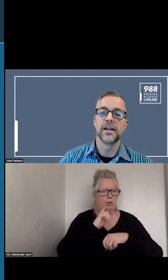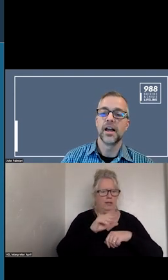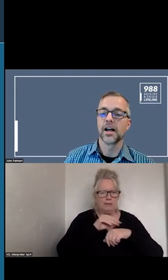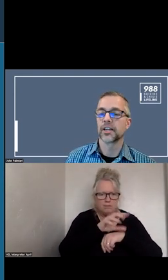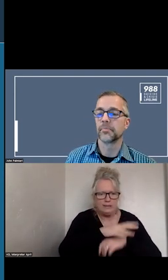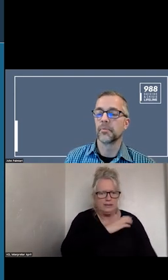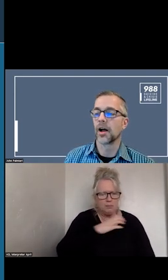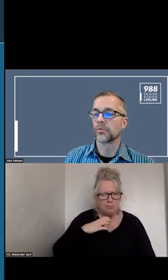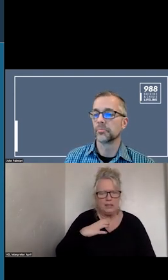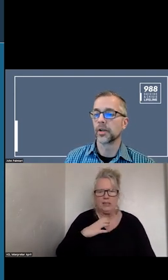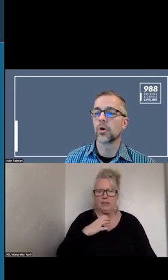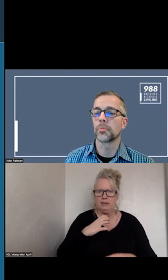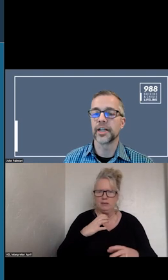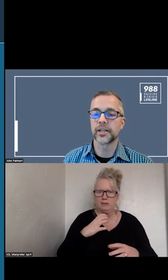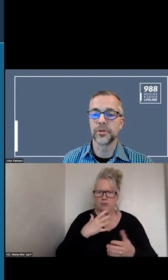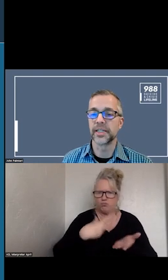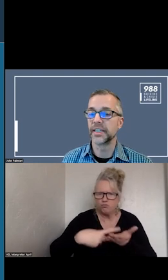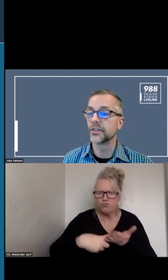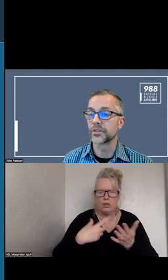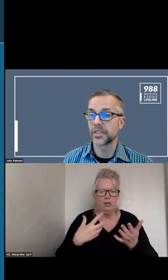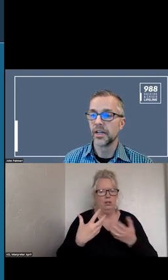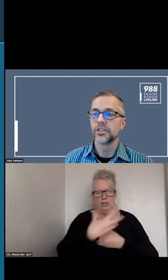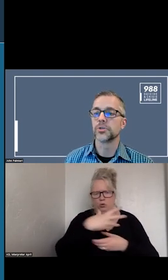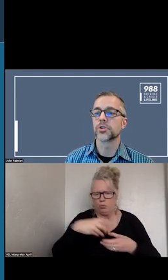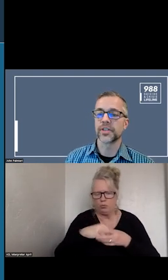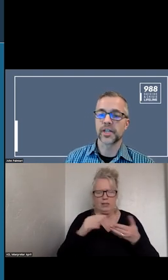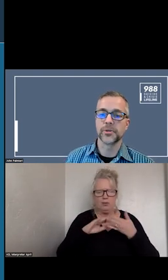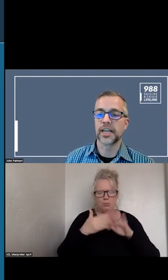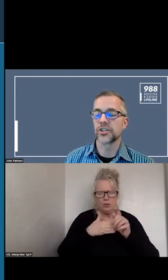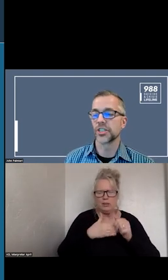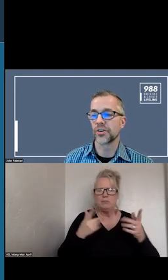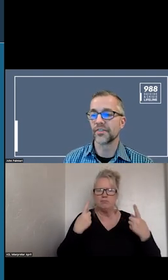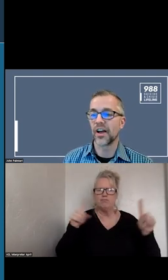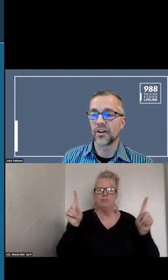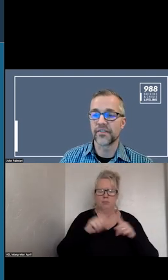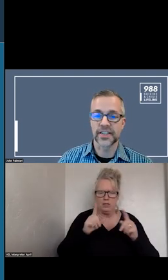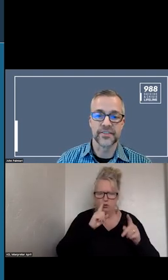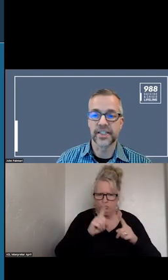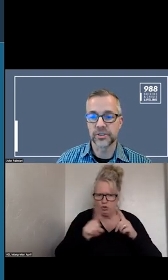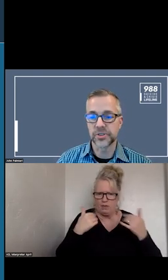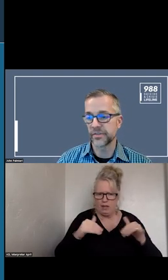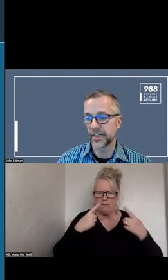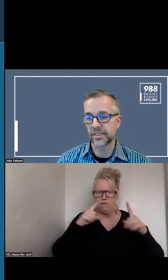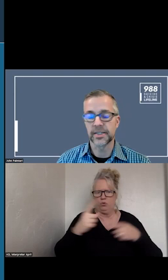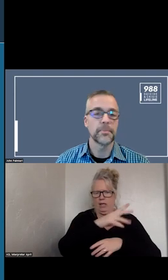AND INCORPORATING LEADERS TO MAKE SURE THE COMMUNICATIONS ARE EFFECTIVE. SO